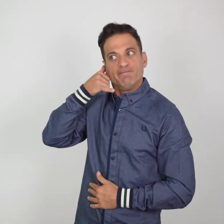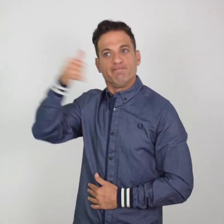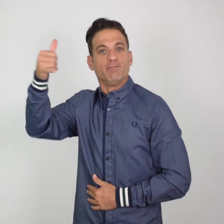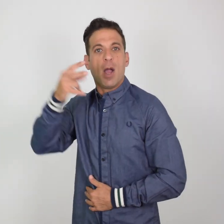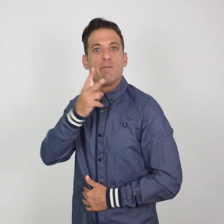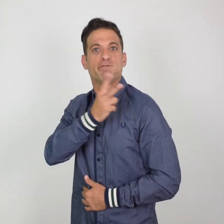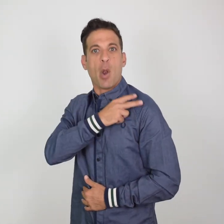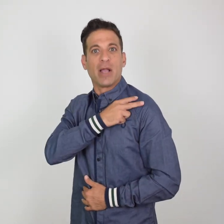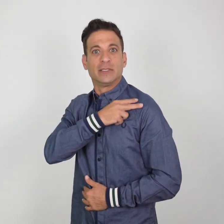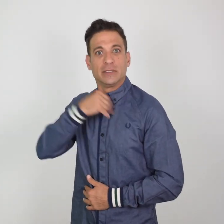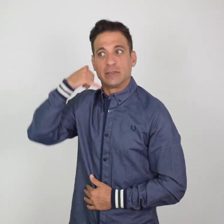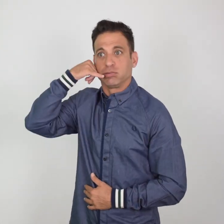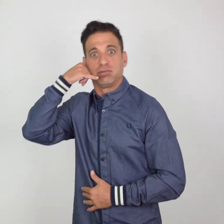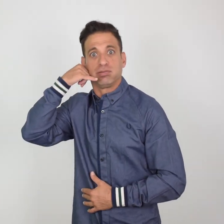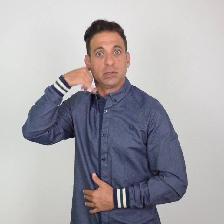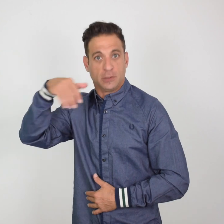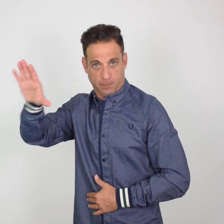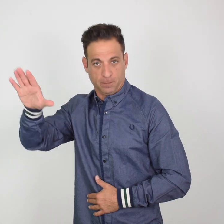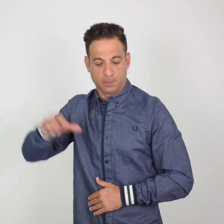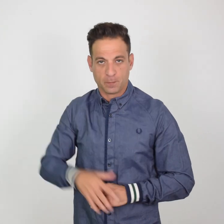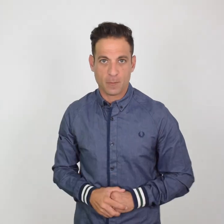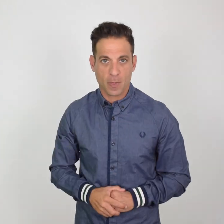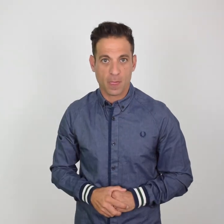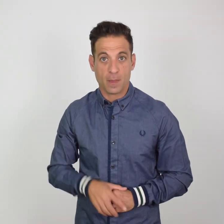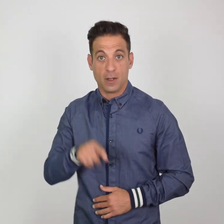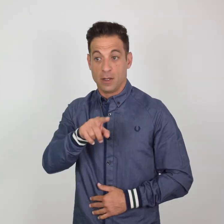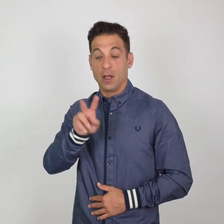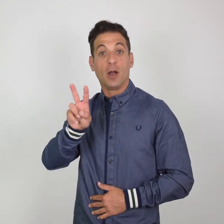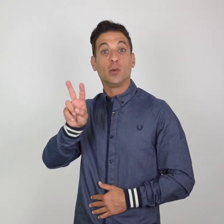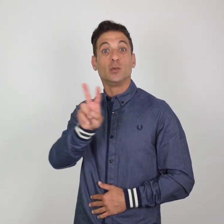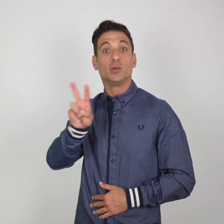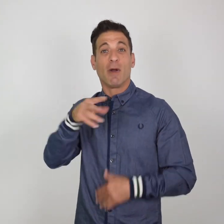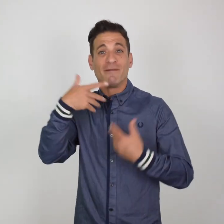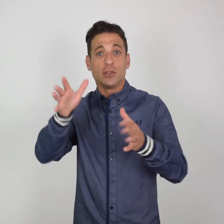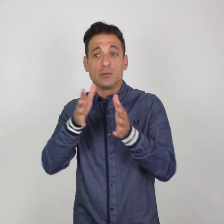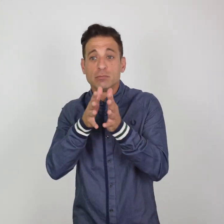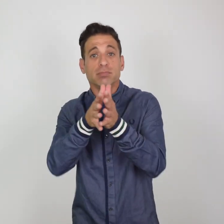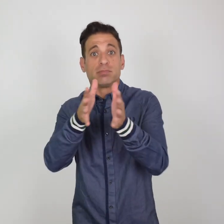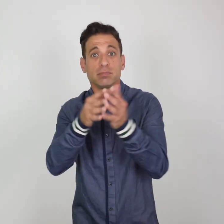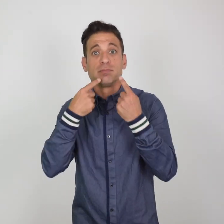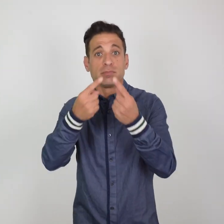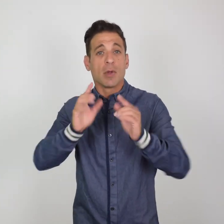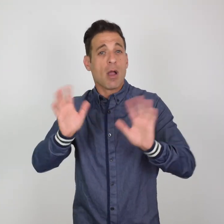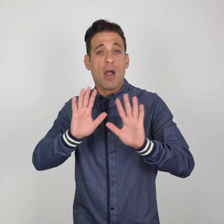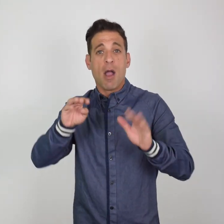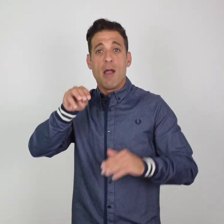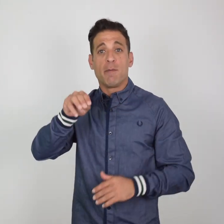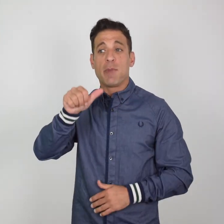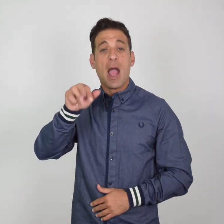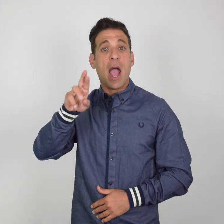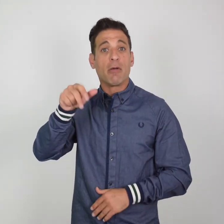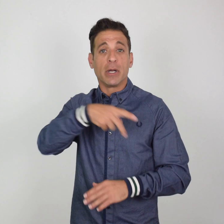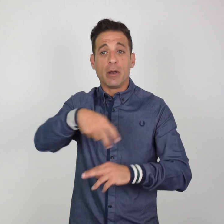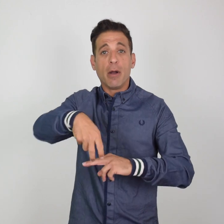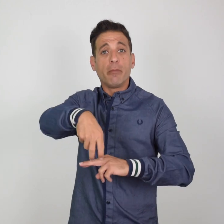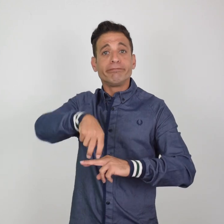pushed him, But the couple explained later that Mary had sat